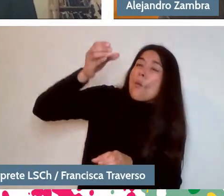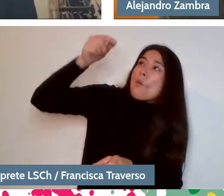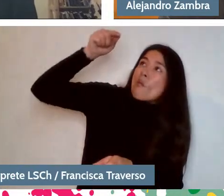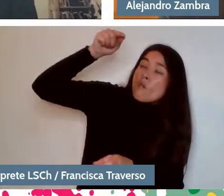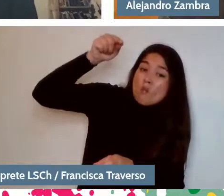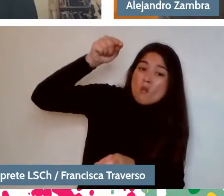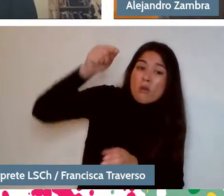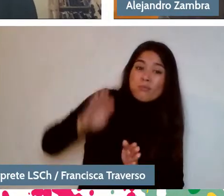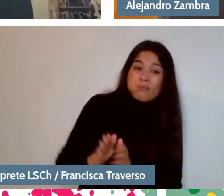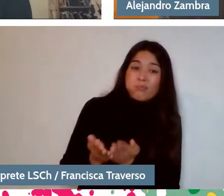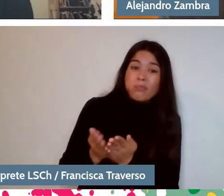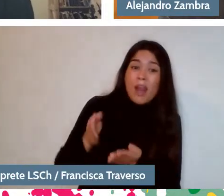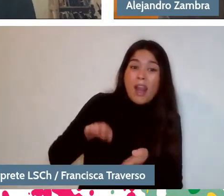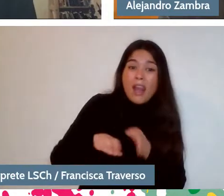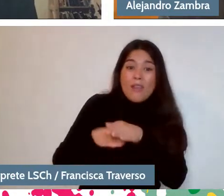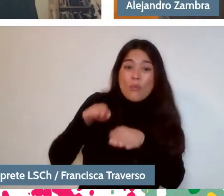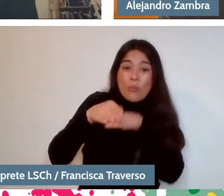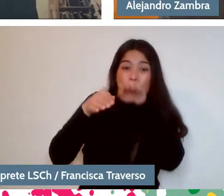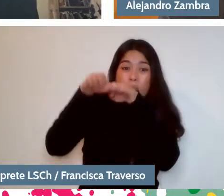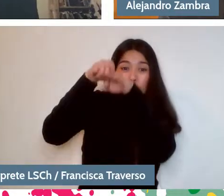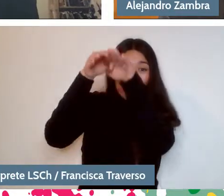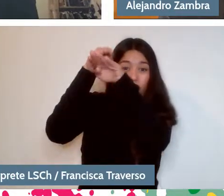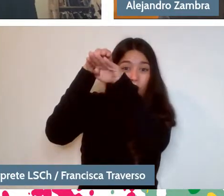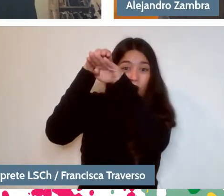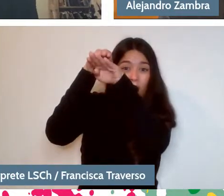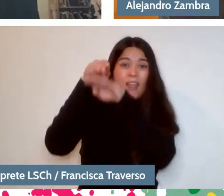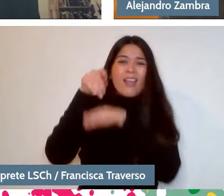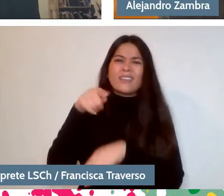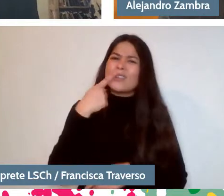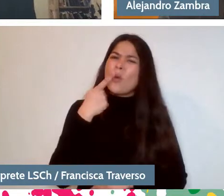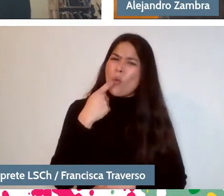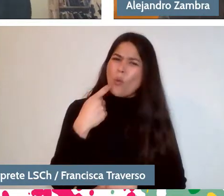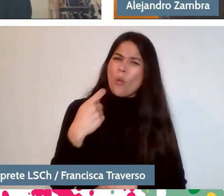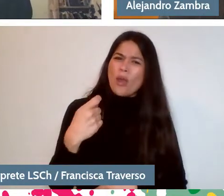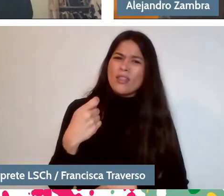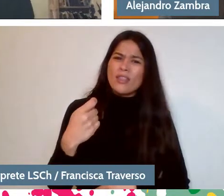In the story, I invite you to read it and also to listen to it in the voice of Alejandro